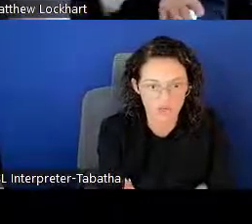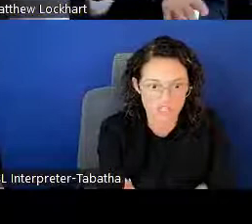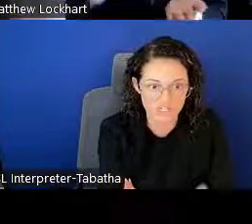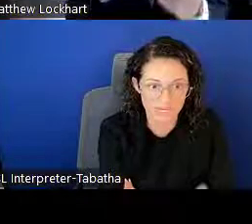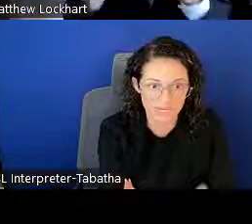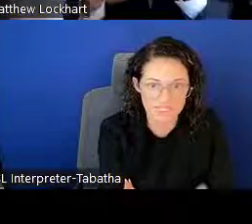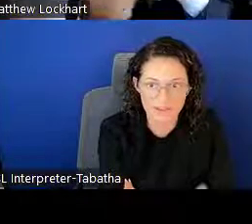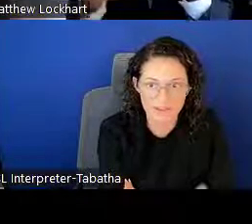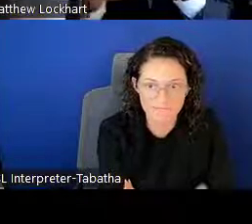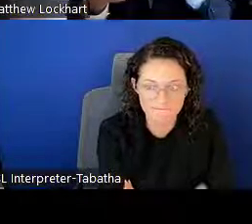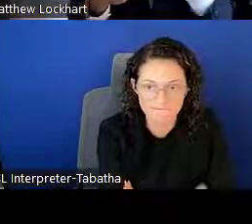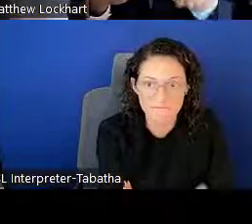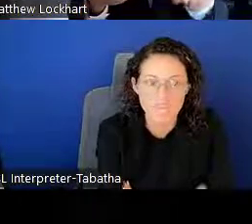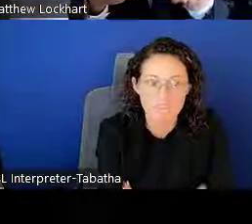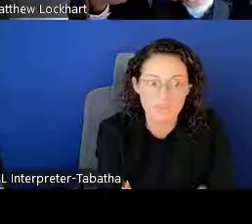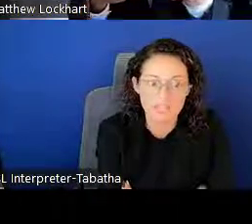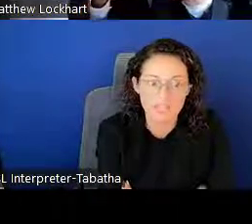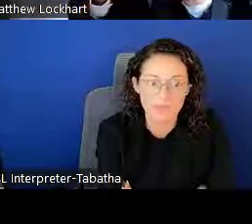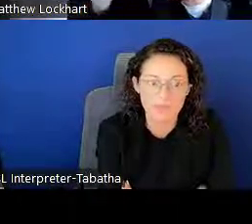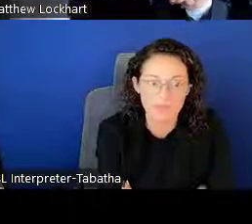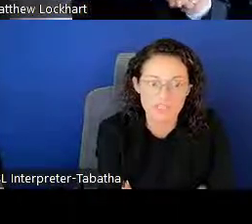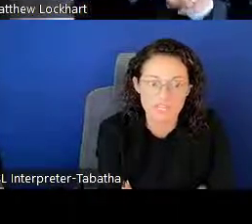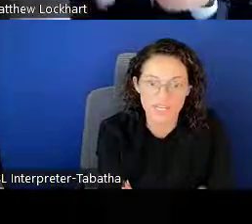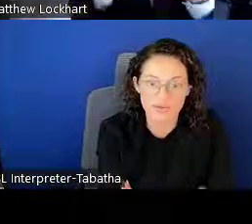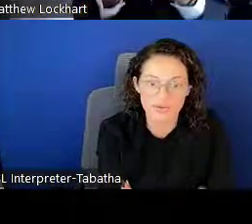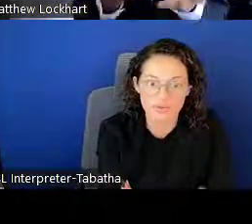which is a Monday, that's in the middle of the cycle.